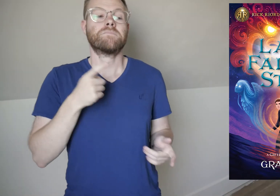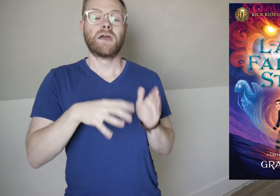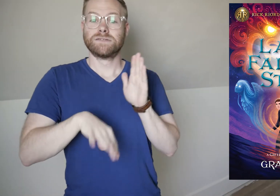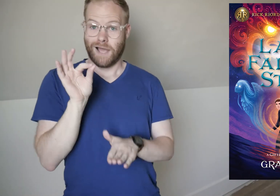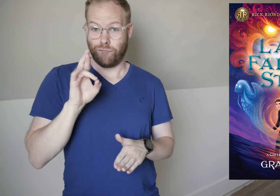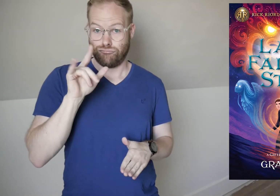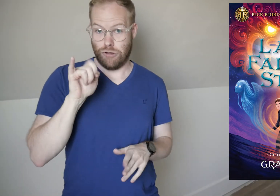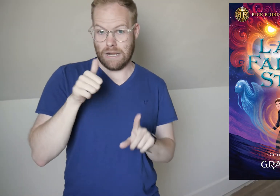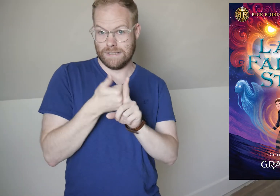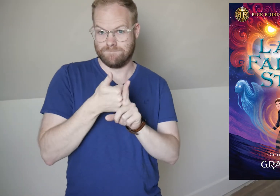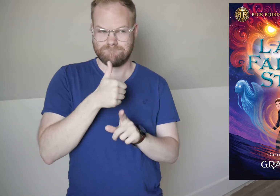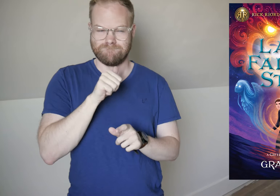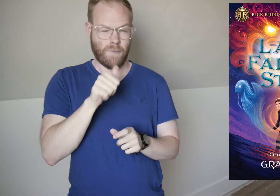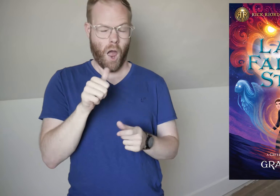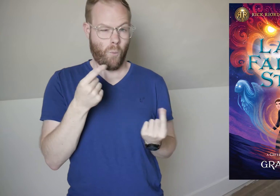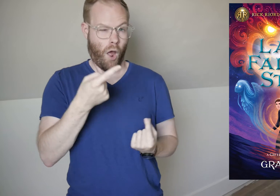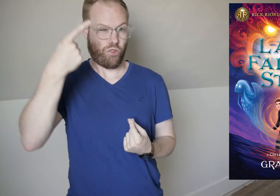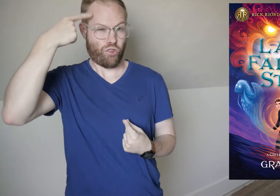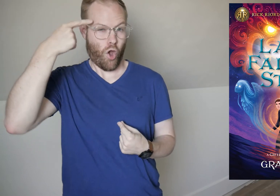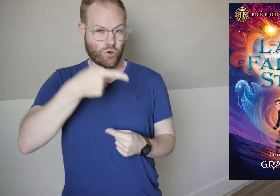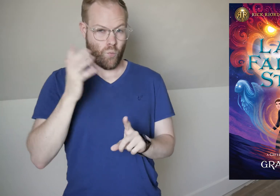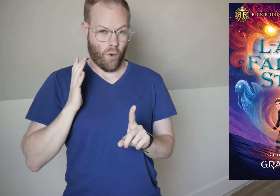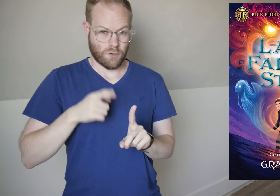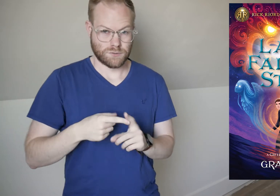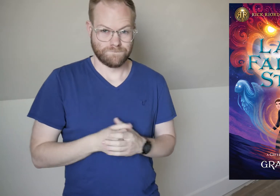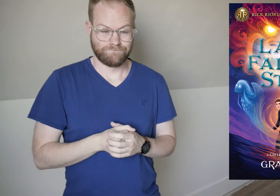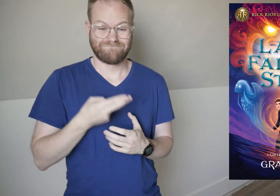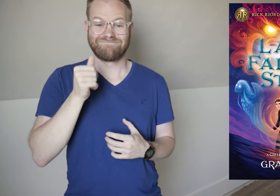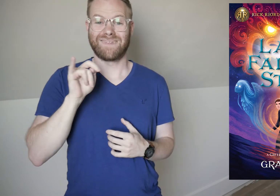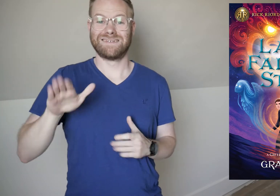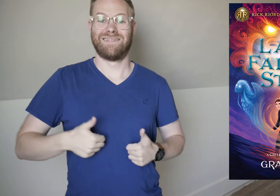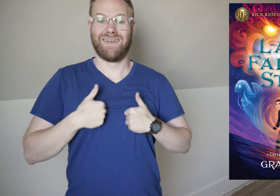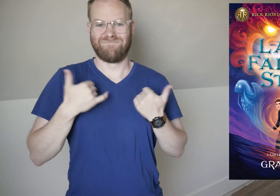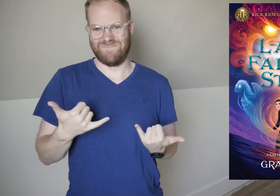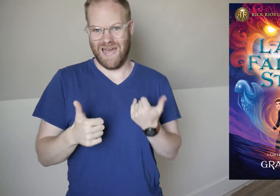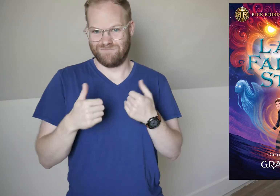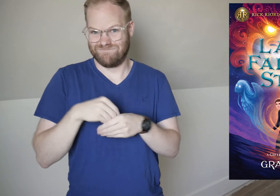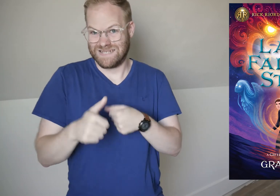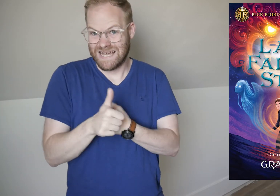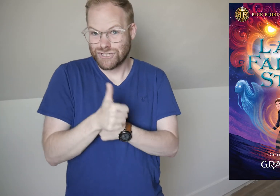They discover that Riley is not exactly what they thought she was, and Hattie’s life is now in danger.